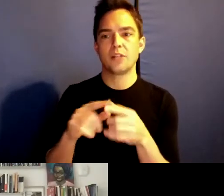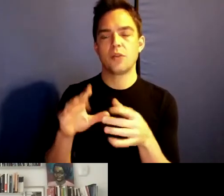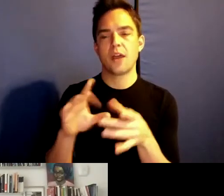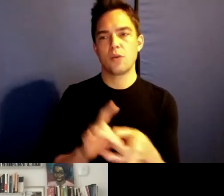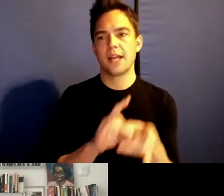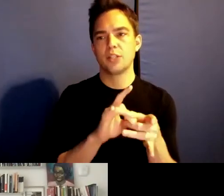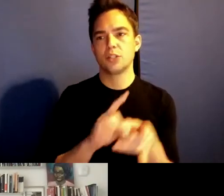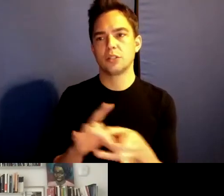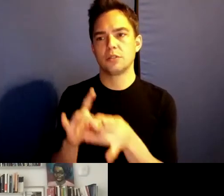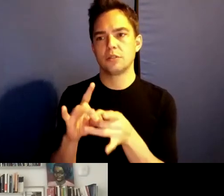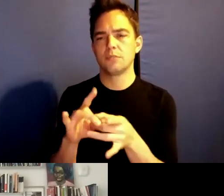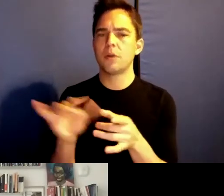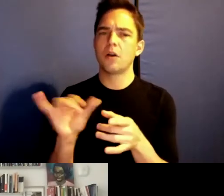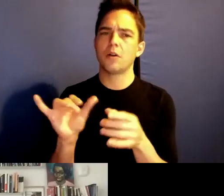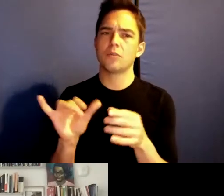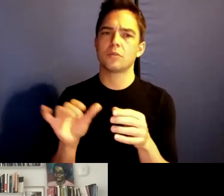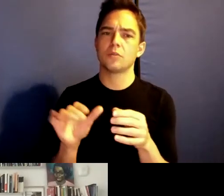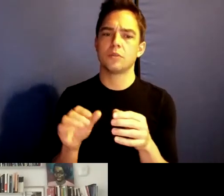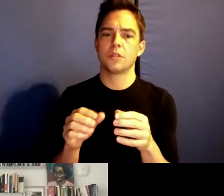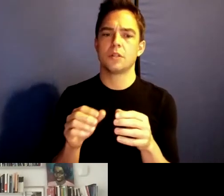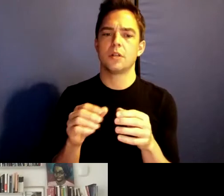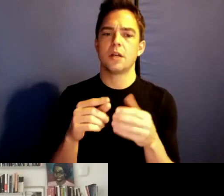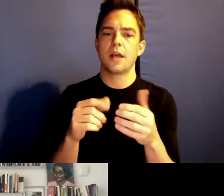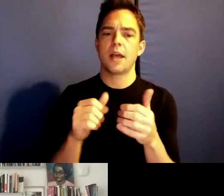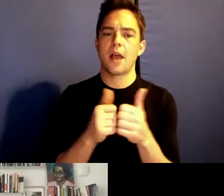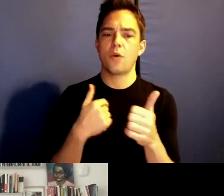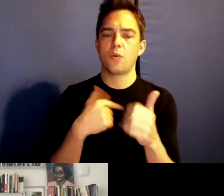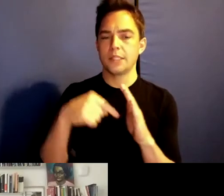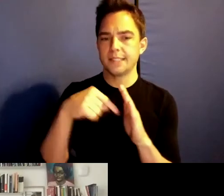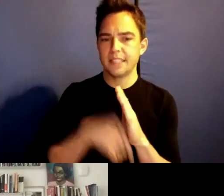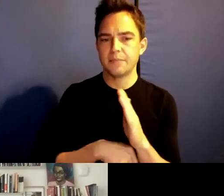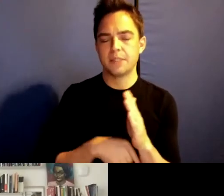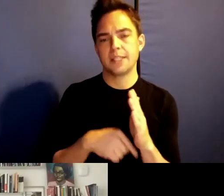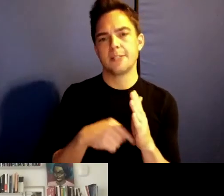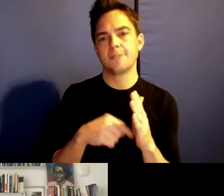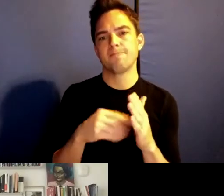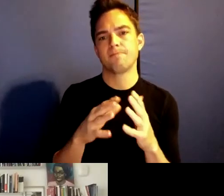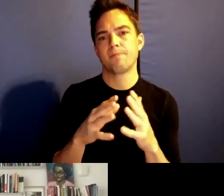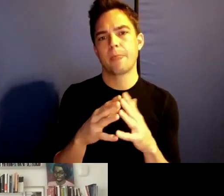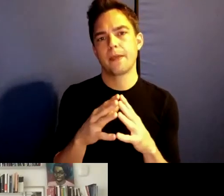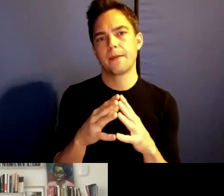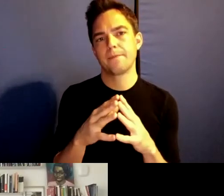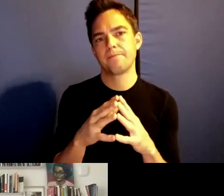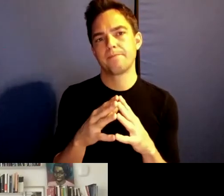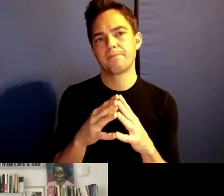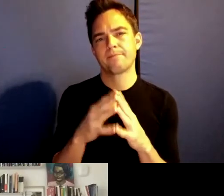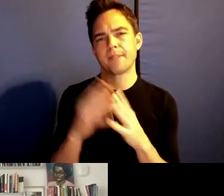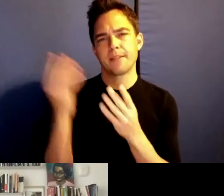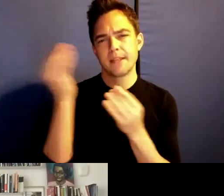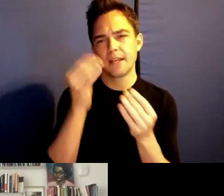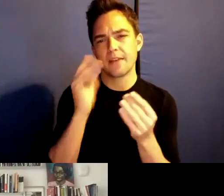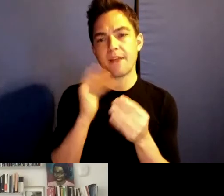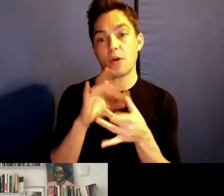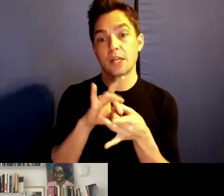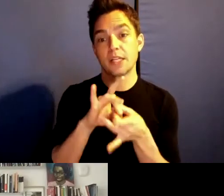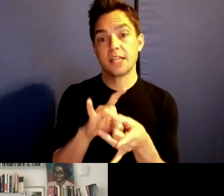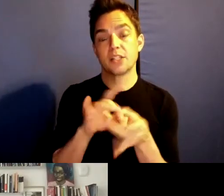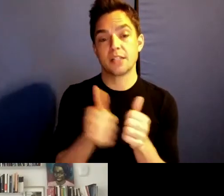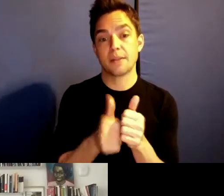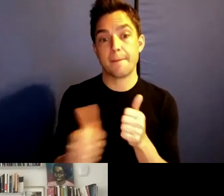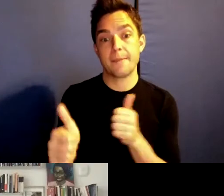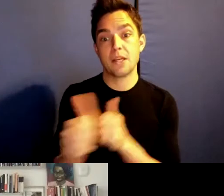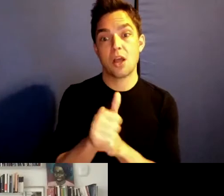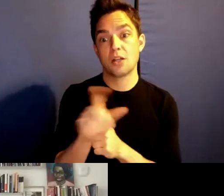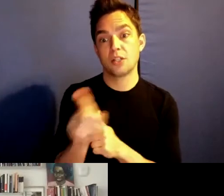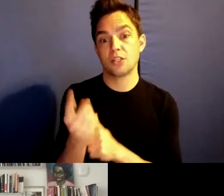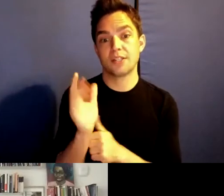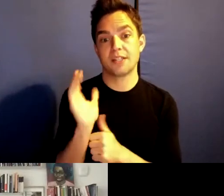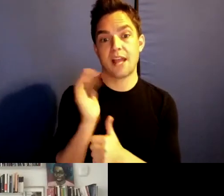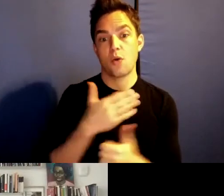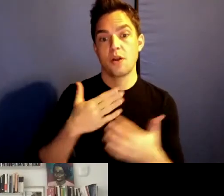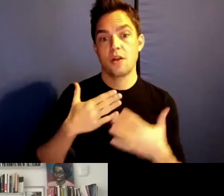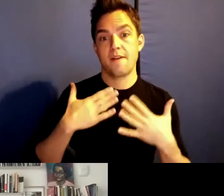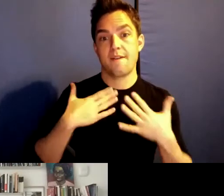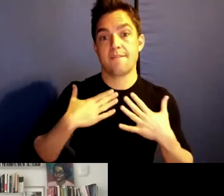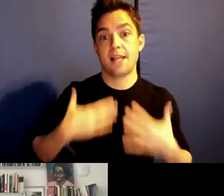the waves we might deeply and intensely think of our connection as being beyond just bodies.